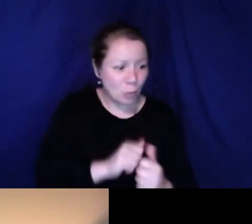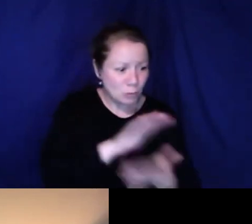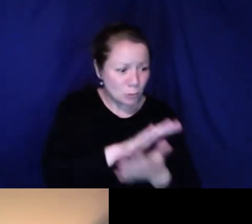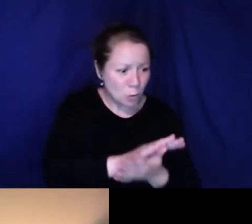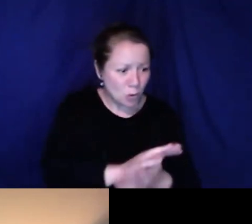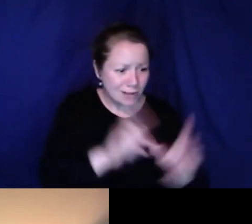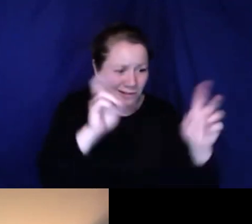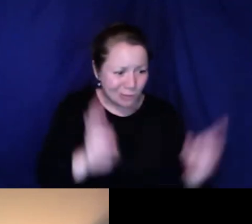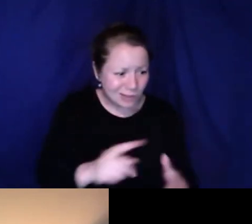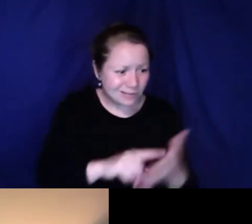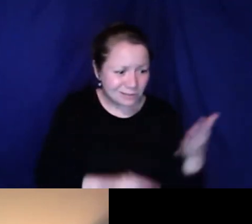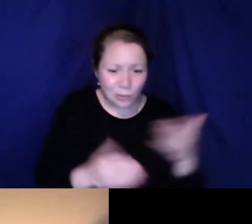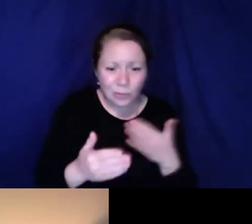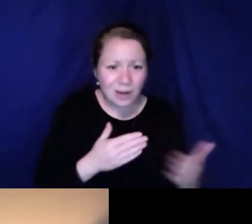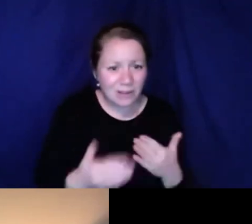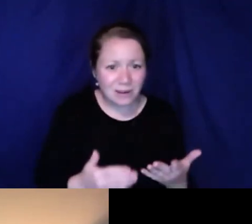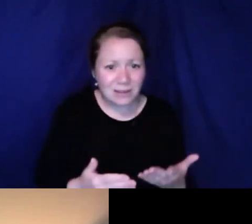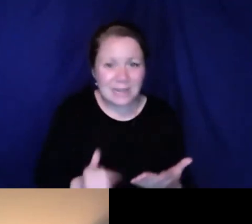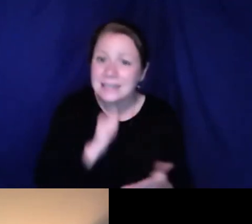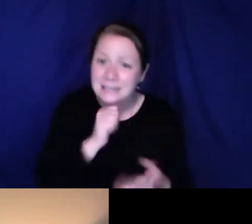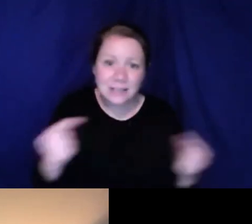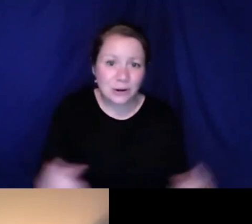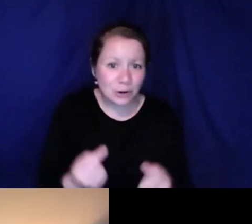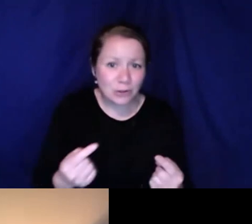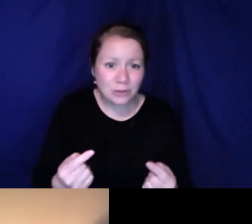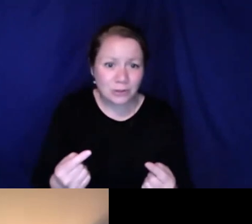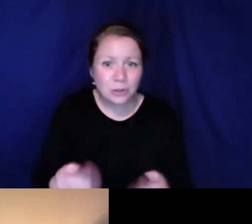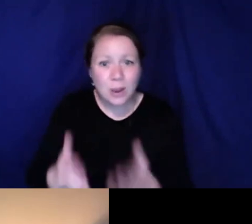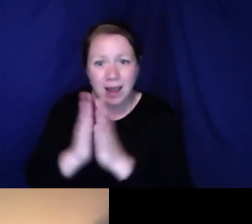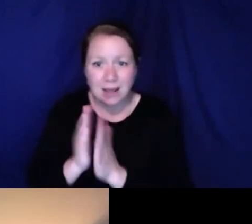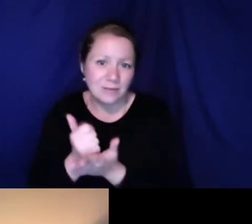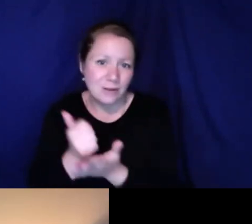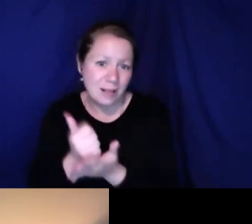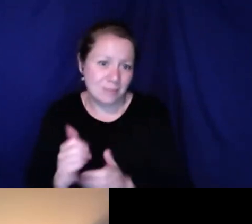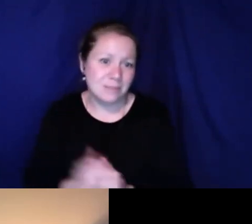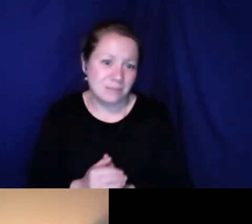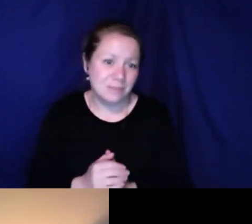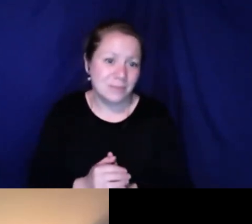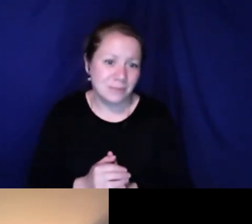To not be afraid if you are struggling in certain subjects in school. To always